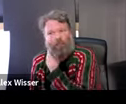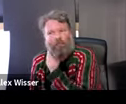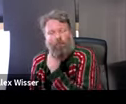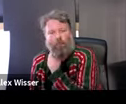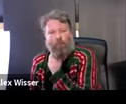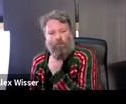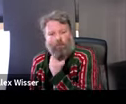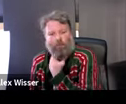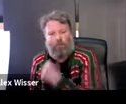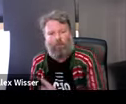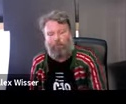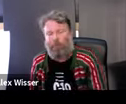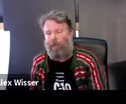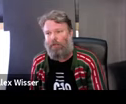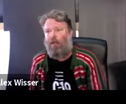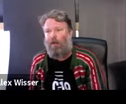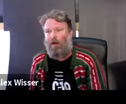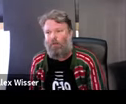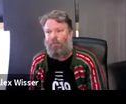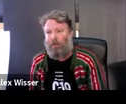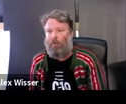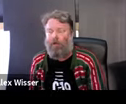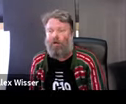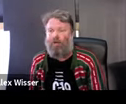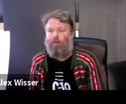This was the point that Georgina made very early on. She said the